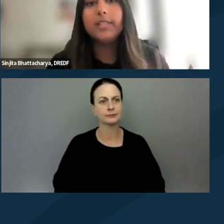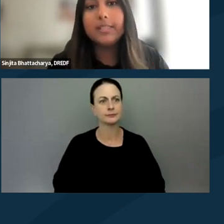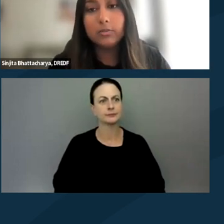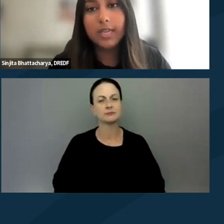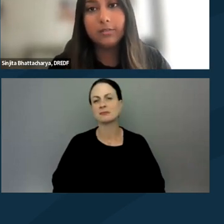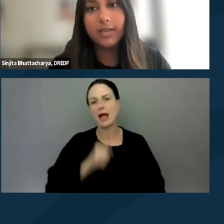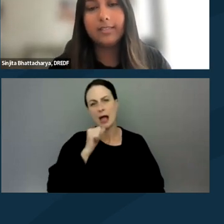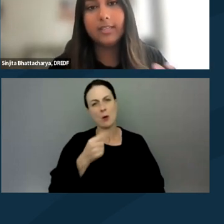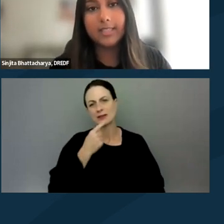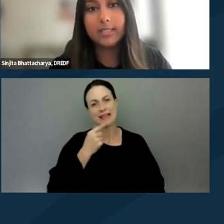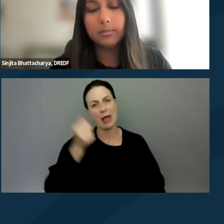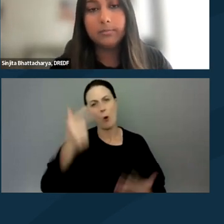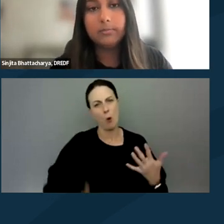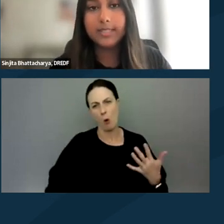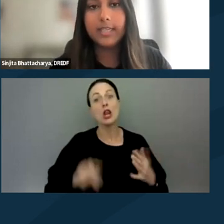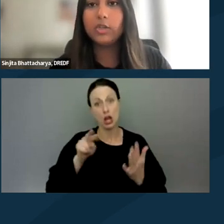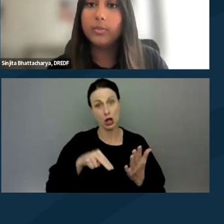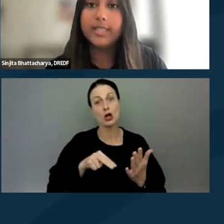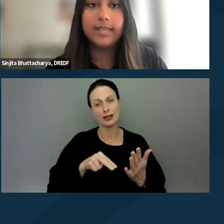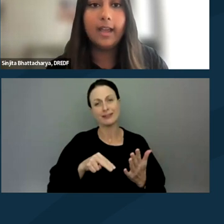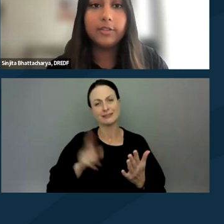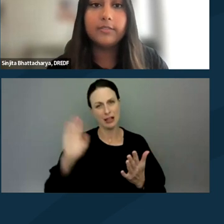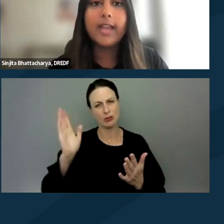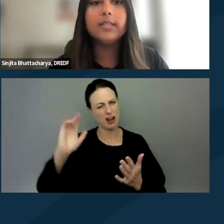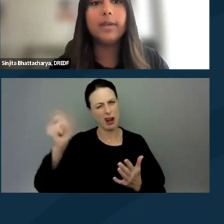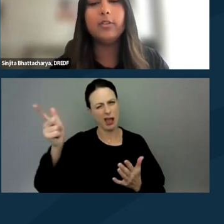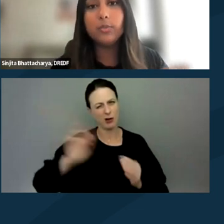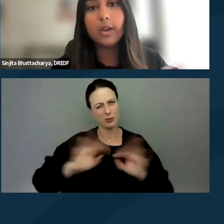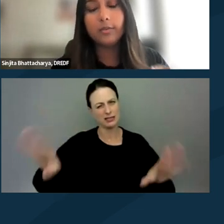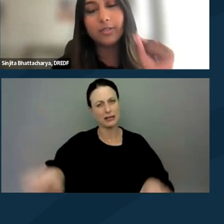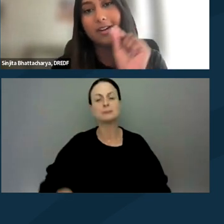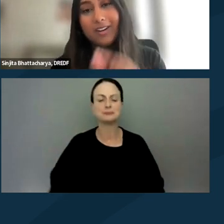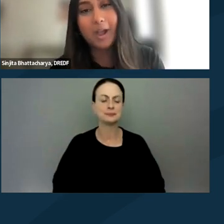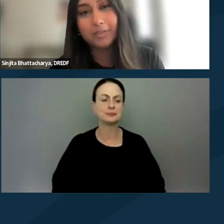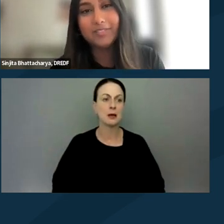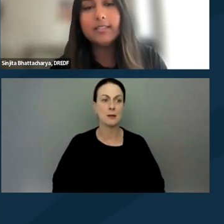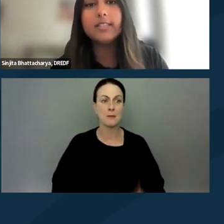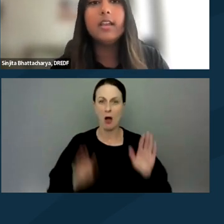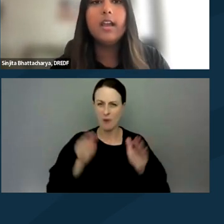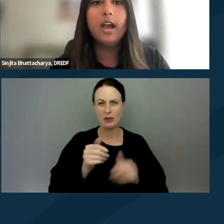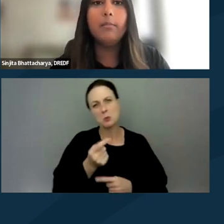Please do take a look at the accessible presentation when we send it after the fact, but I do wanna focus on a couple of these.